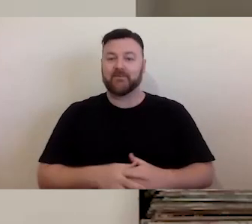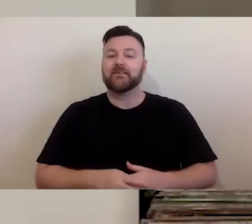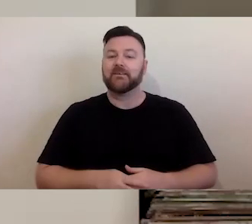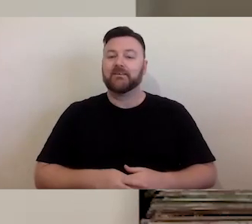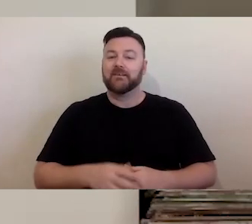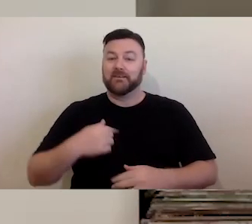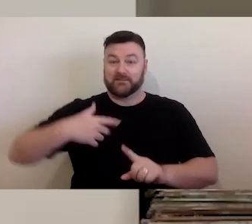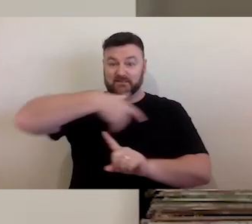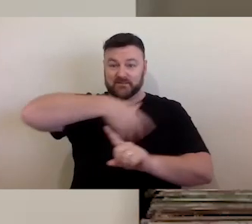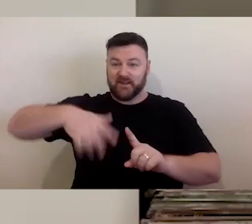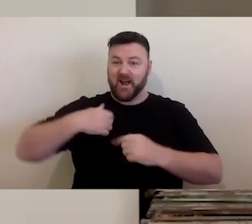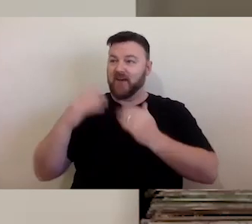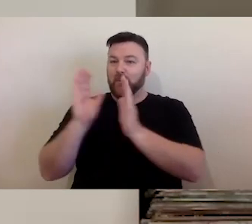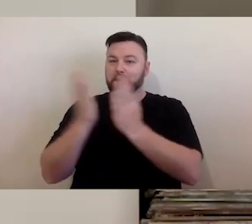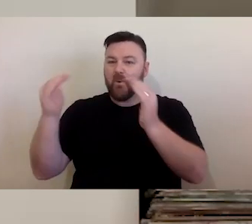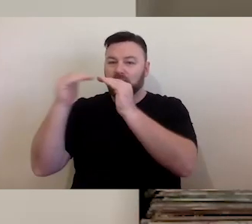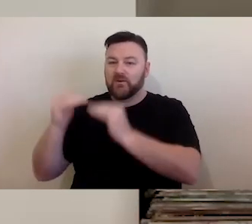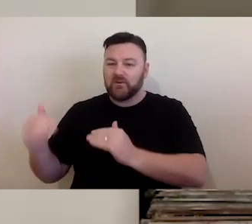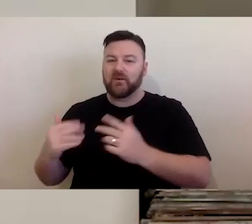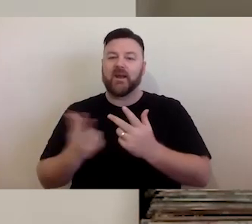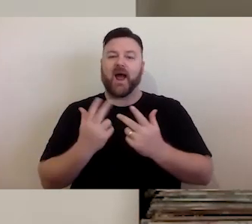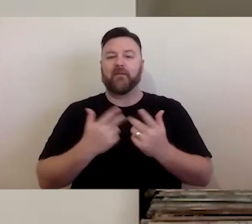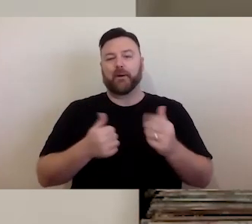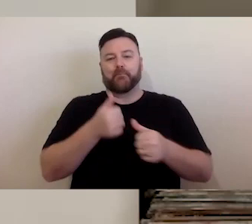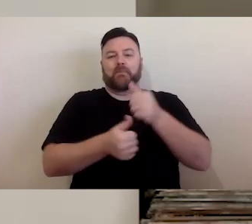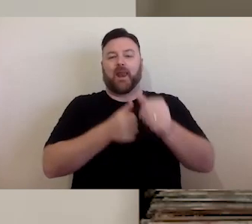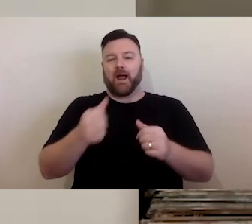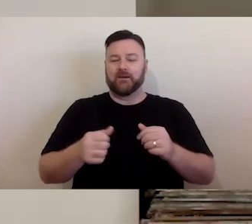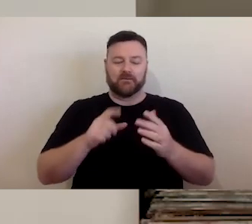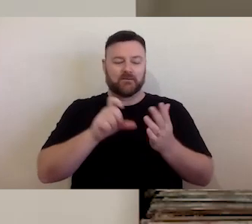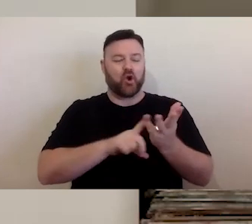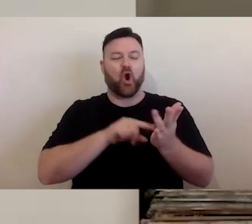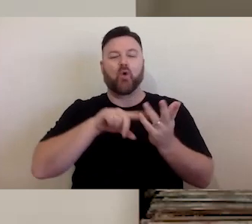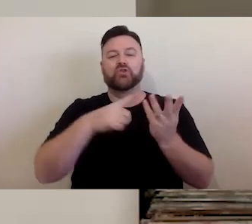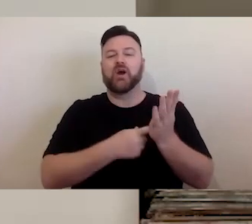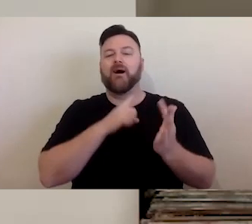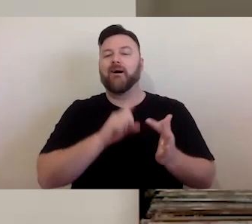bookcase and other popular culture references. A little bit about the